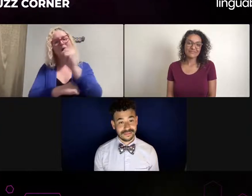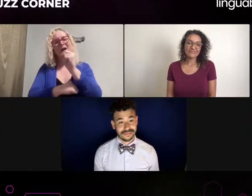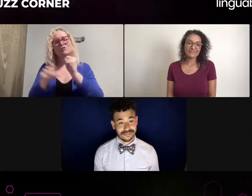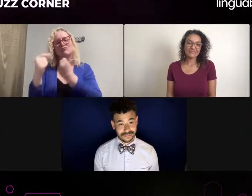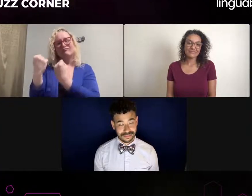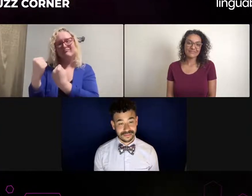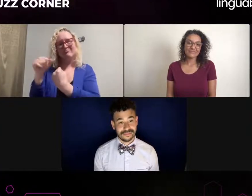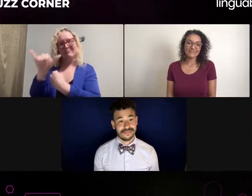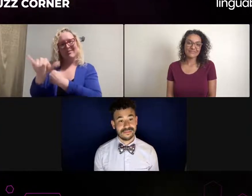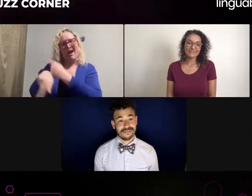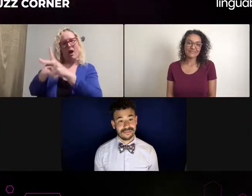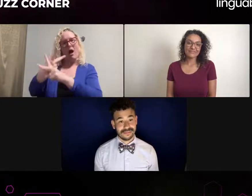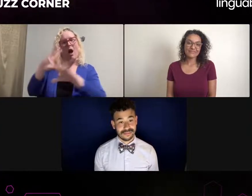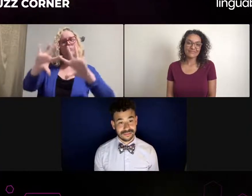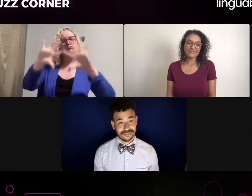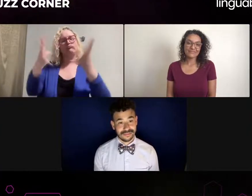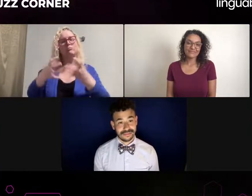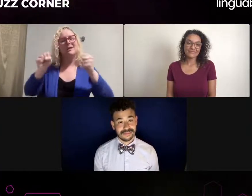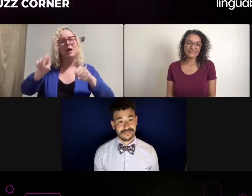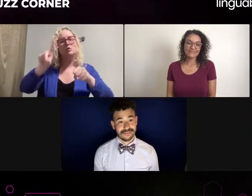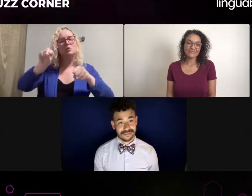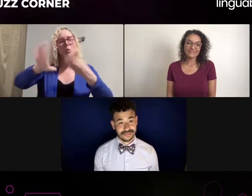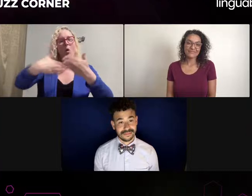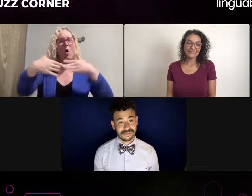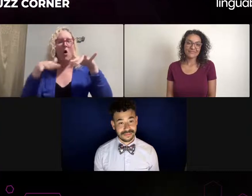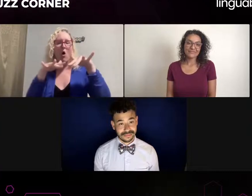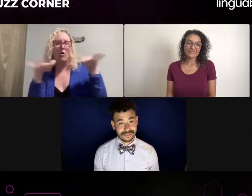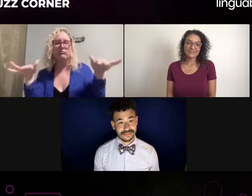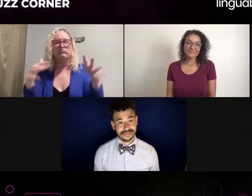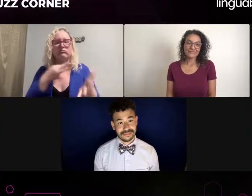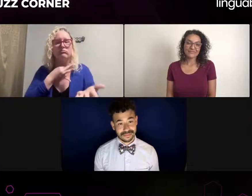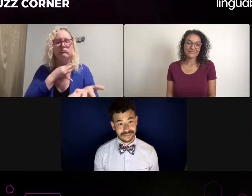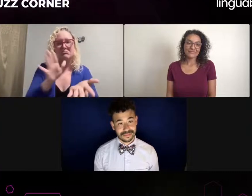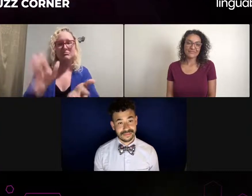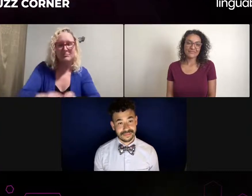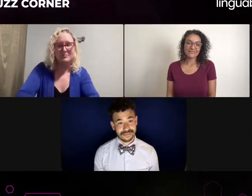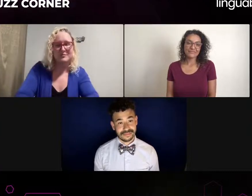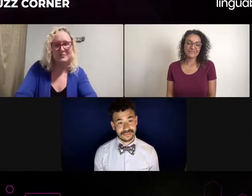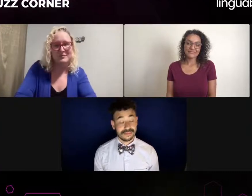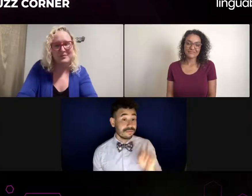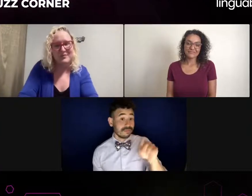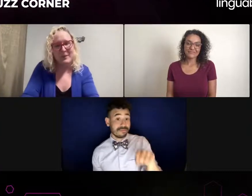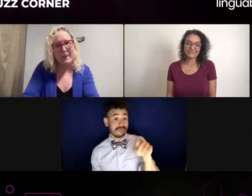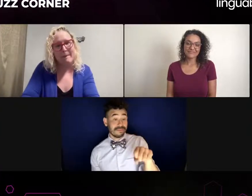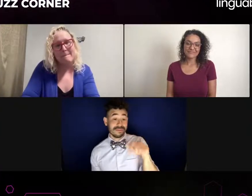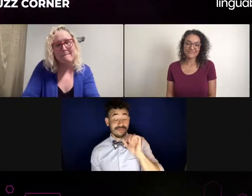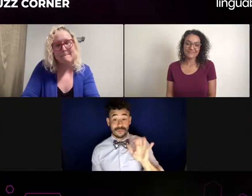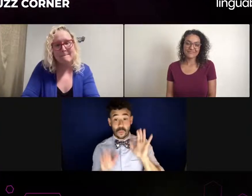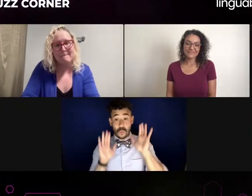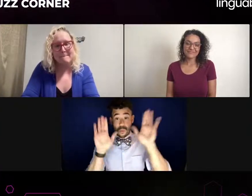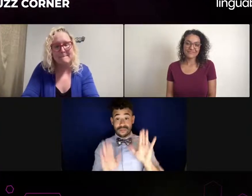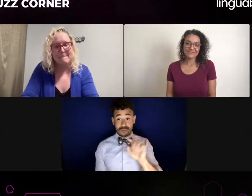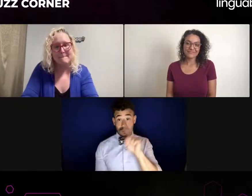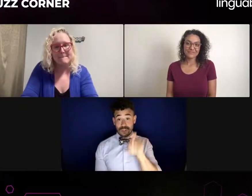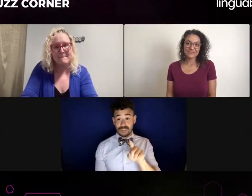drawn to your choices of interpreters? What does that look like for you? How do you how do you pick your interpreters for that type of thing?